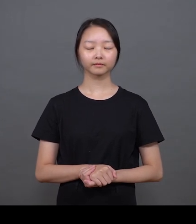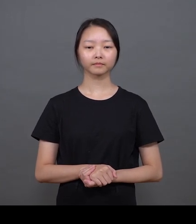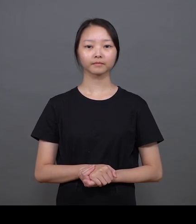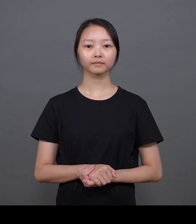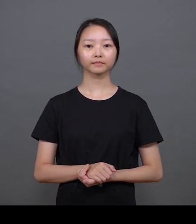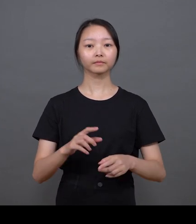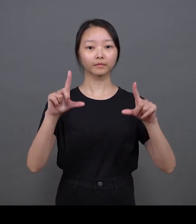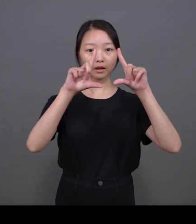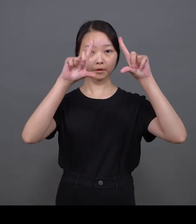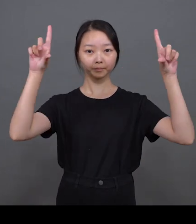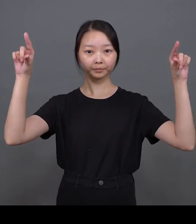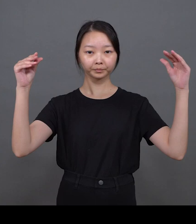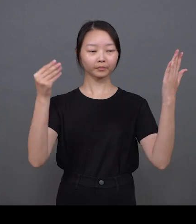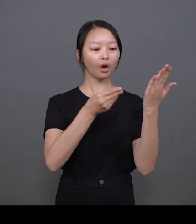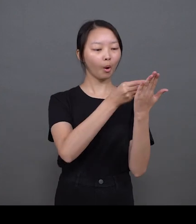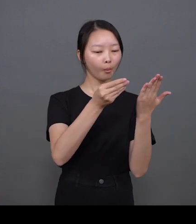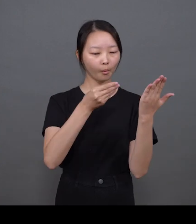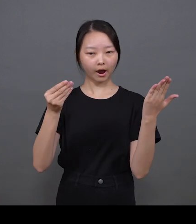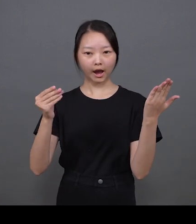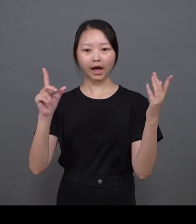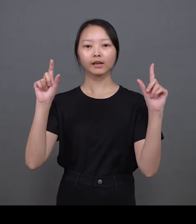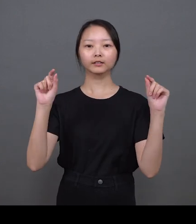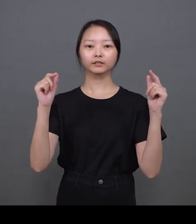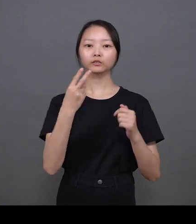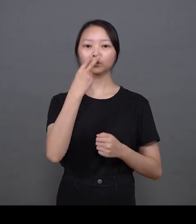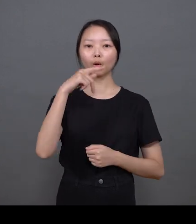Landscape-oriented paintings emphasise movement across spaces